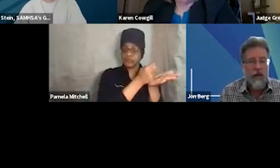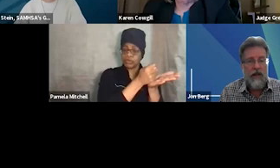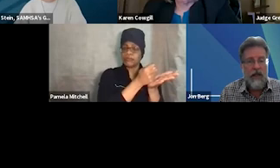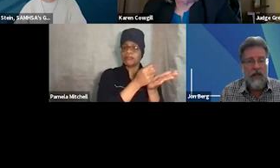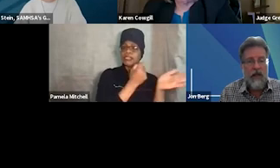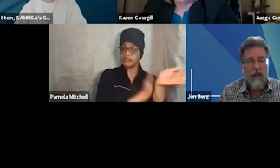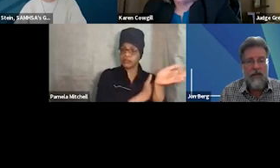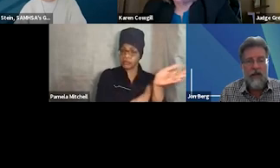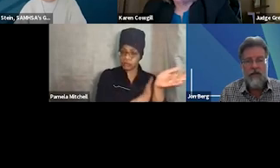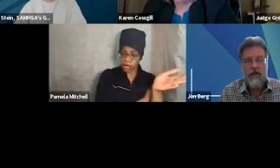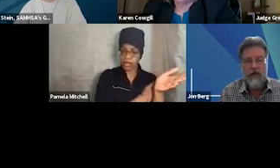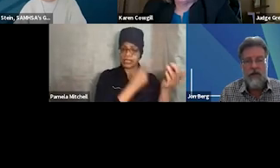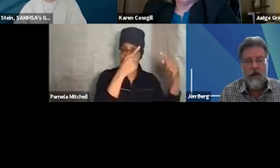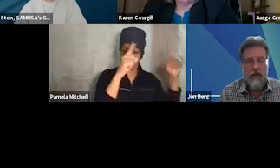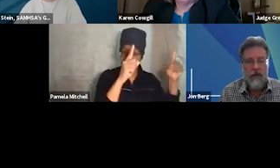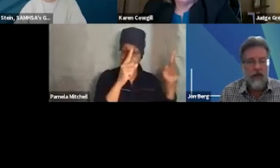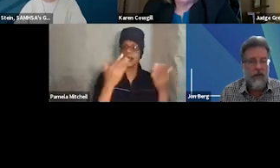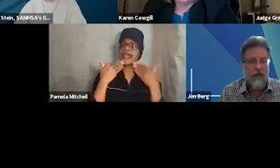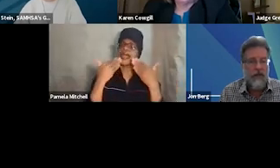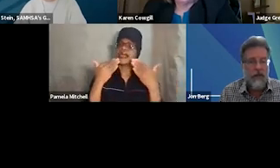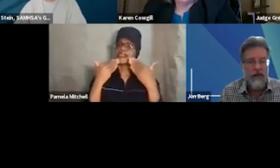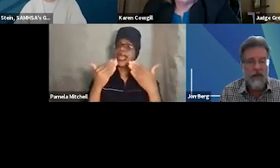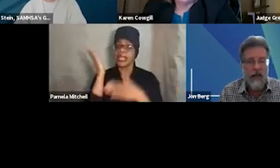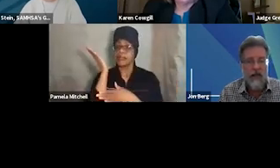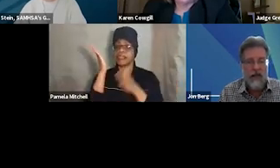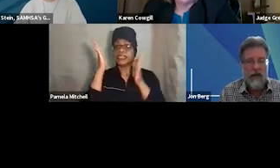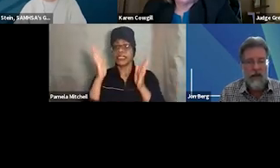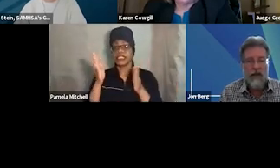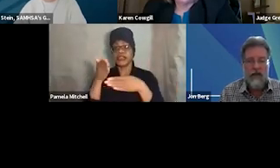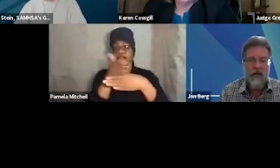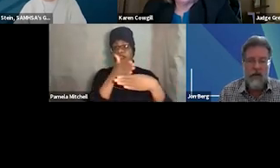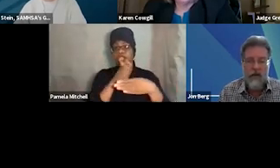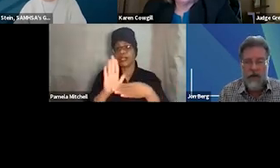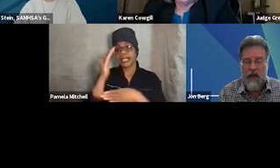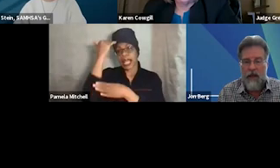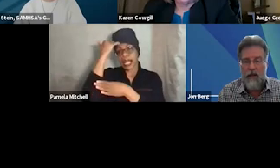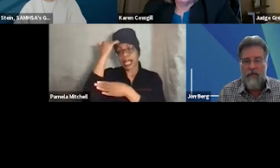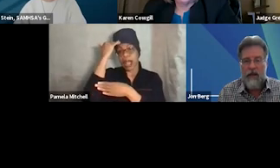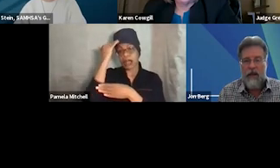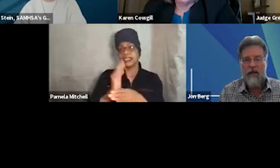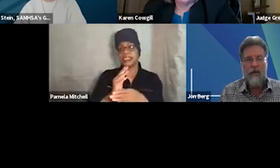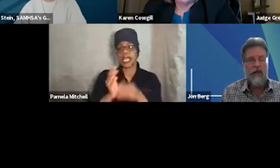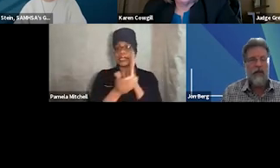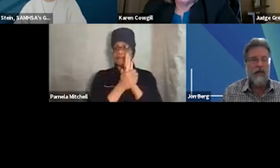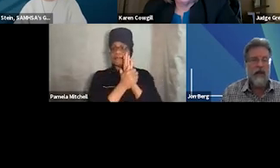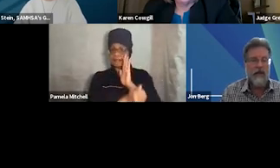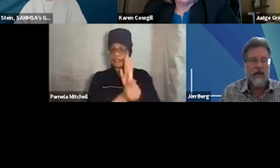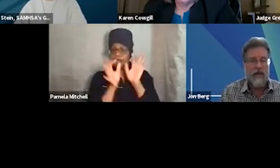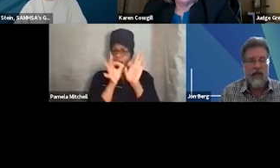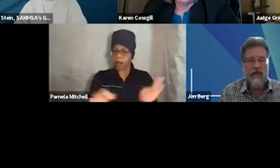I wanna thank our presenters for sharing their knowledge and expertise with us today about this very important topic. And I also want to thank the GAINS Center staff